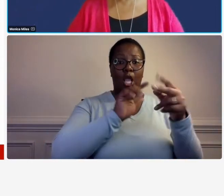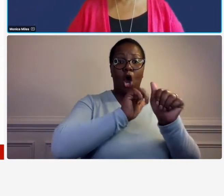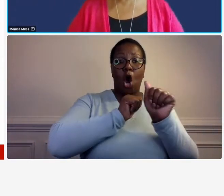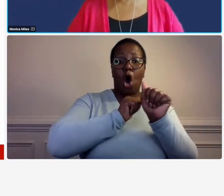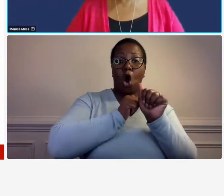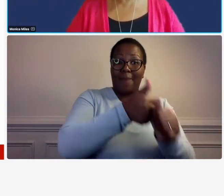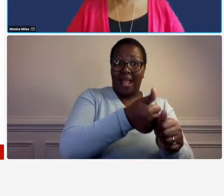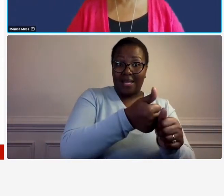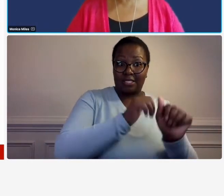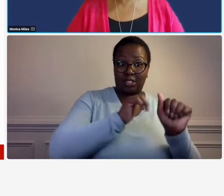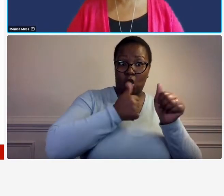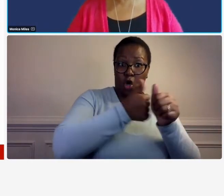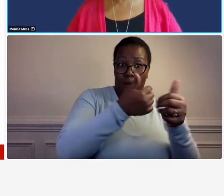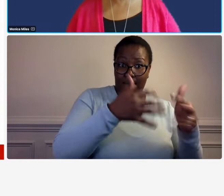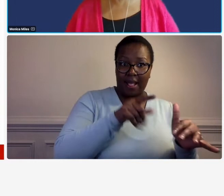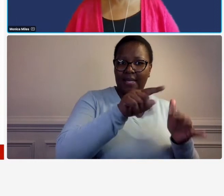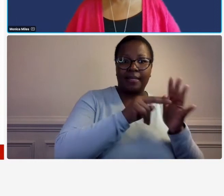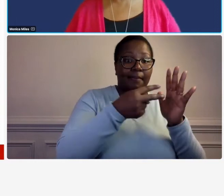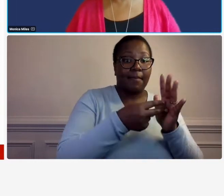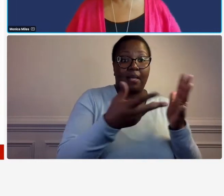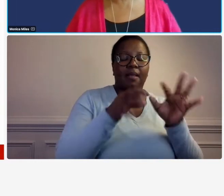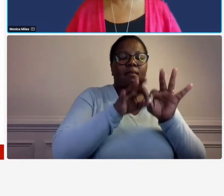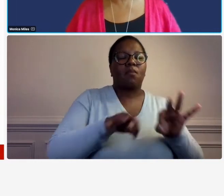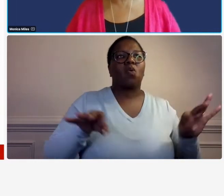and contract terms is essential so your accounting system must take into account